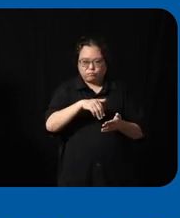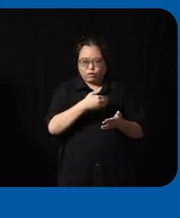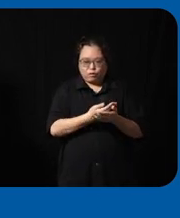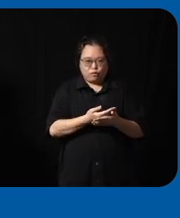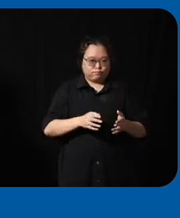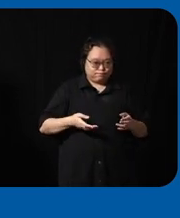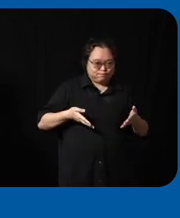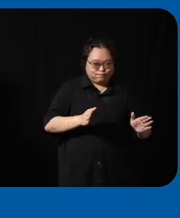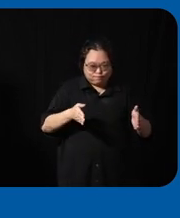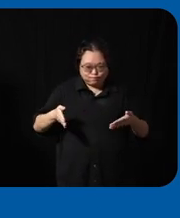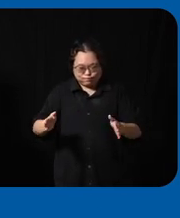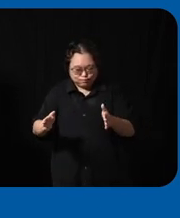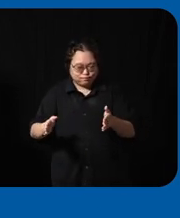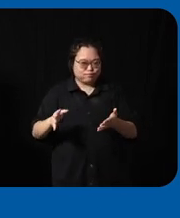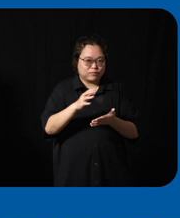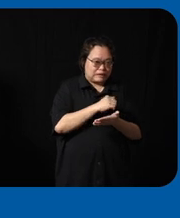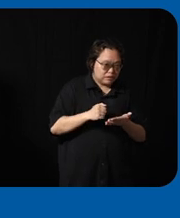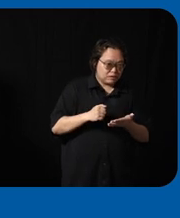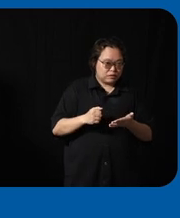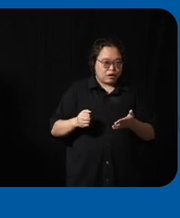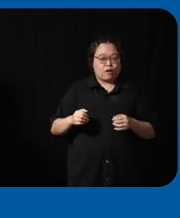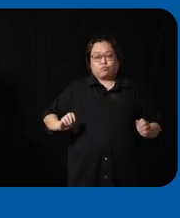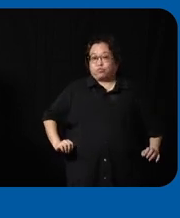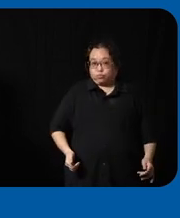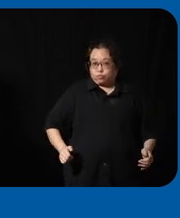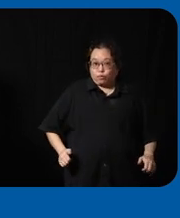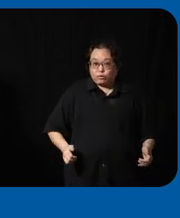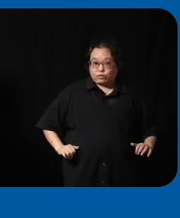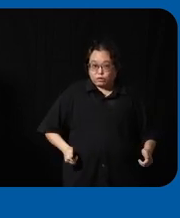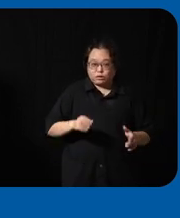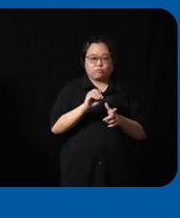collected using a wheel chair or a person using wheelchair so that you know that okay you're not